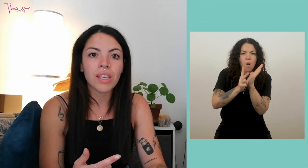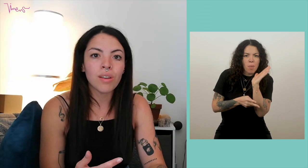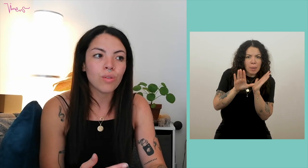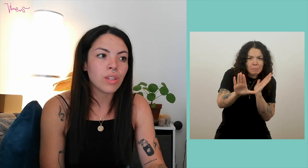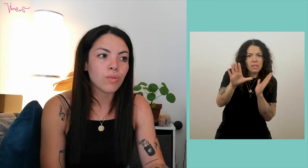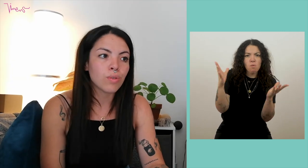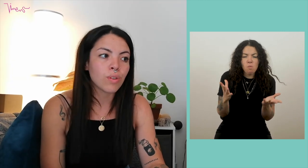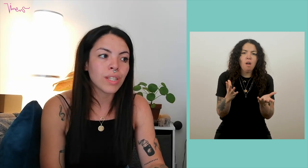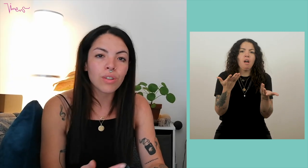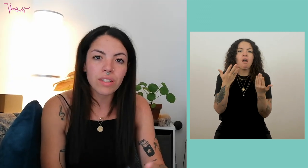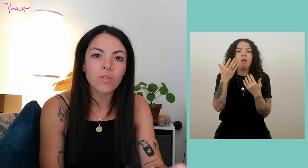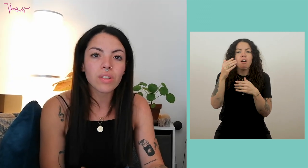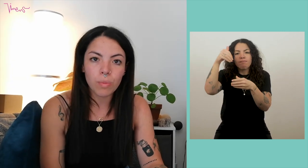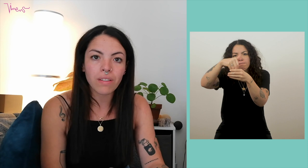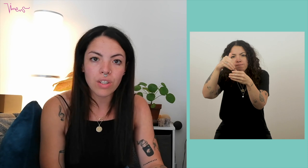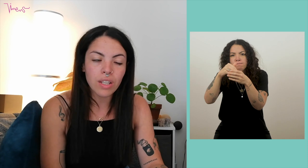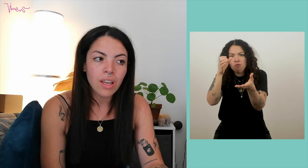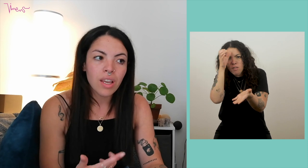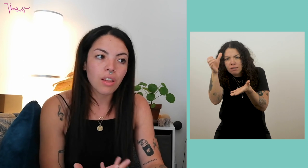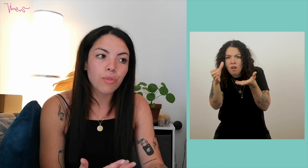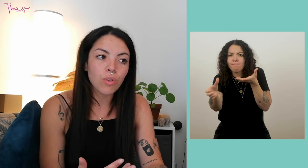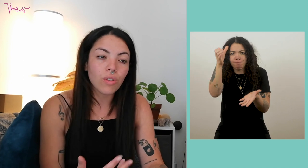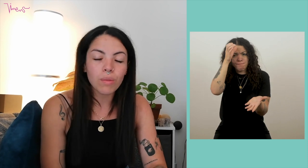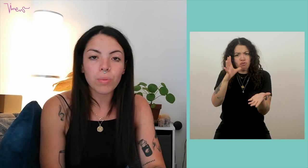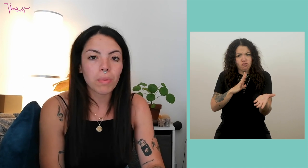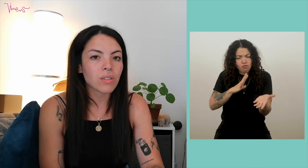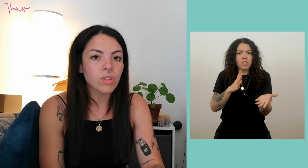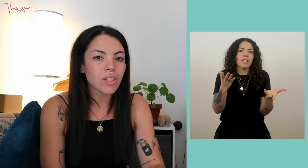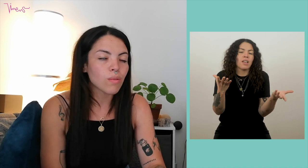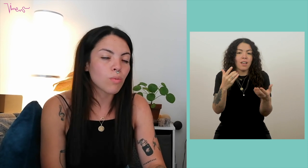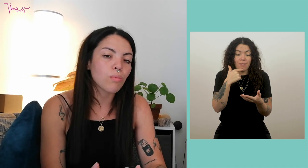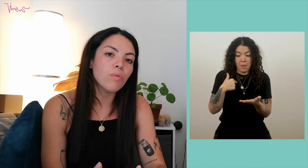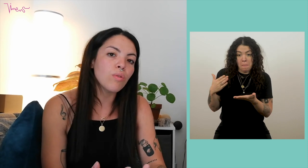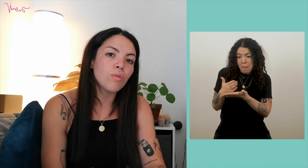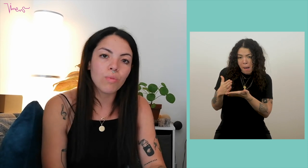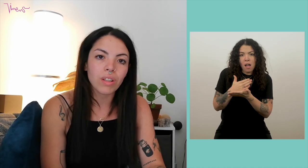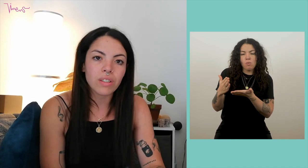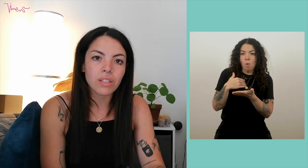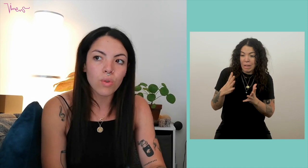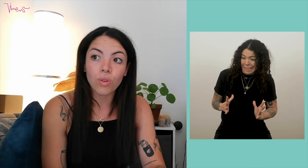at the level of the knowledge that is shared, which means that in terms of preparation, it already requires a lot less investment from me than